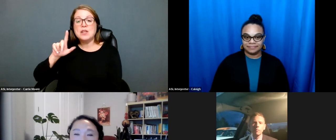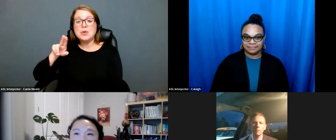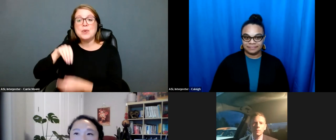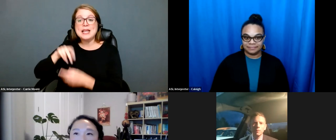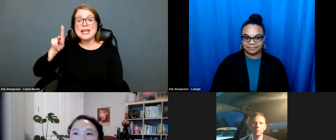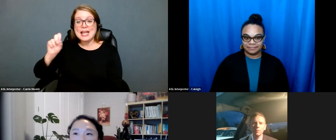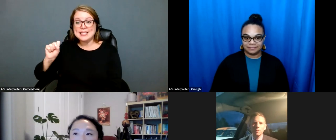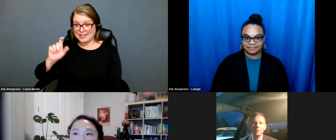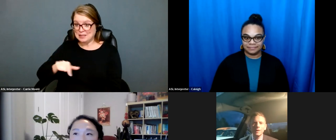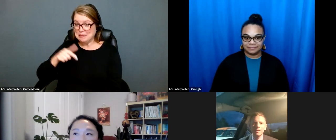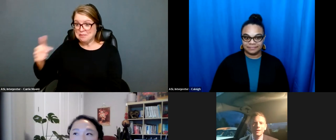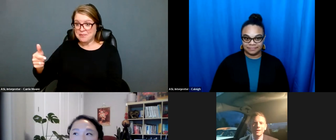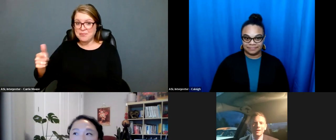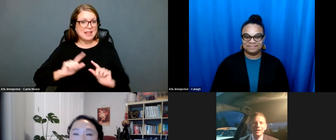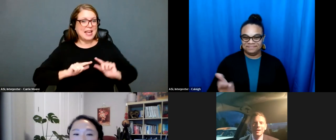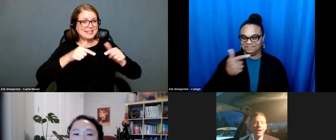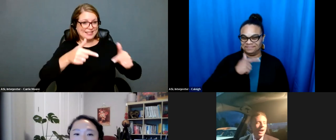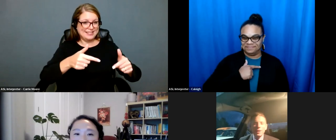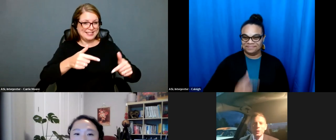Thanks for having me. >> SANDY: I would like to invite our next guest to join us -